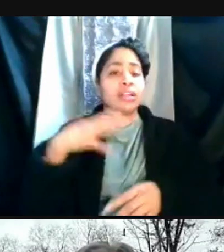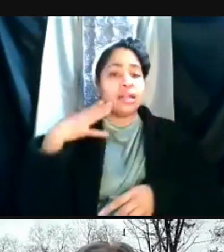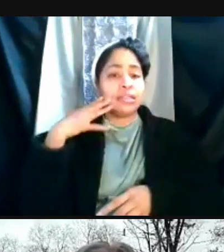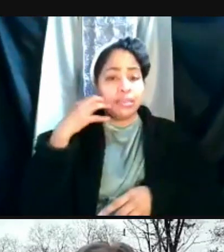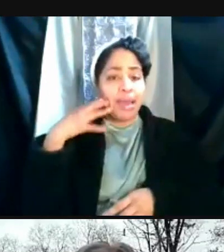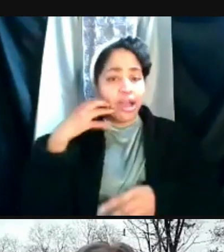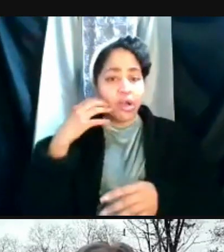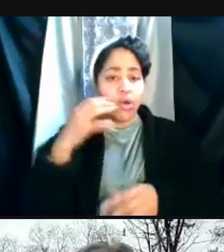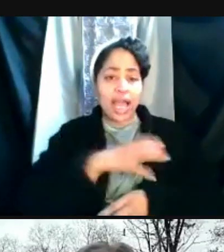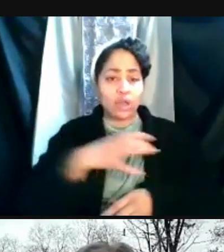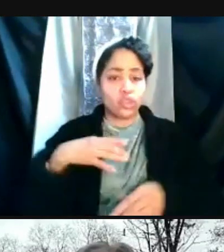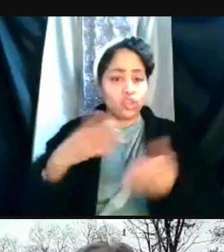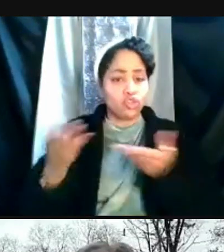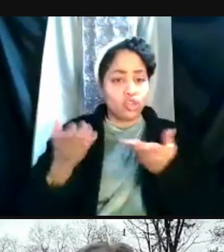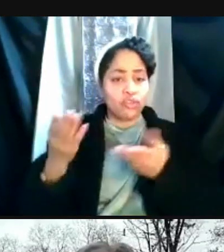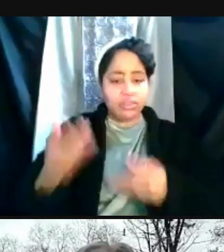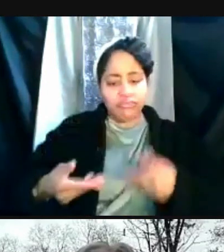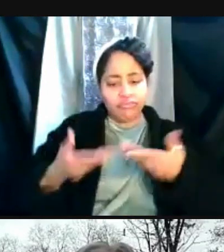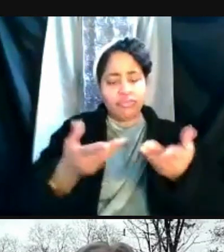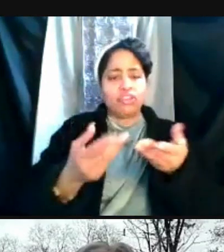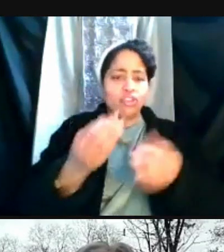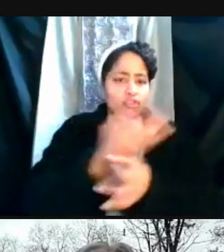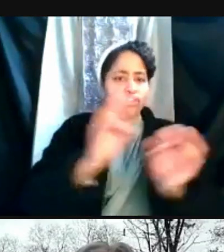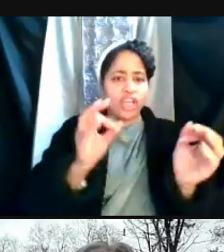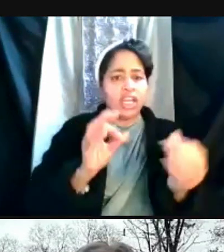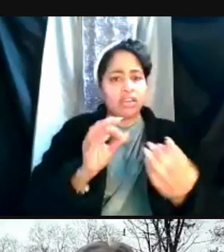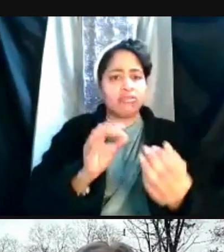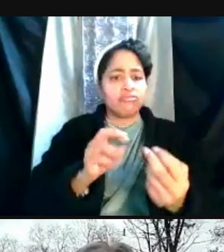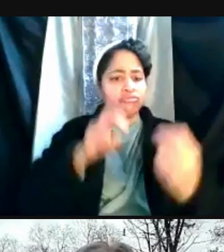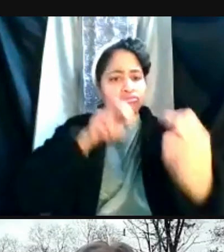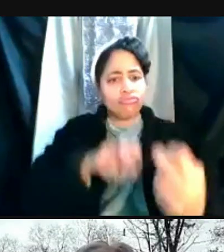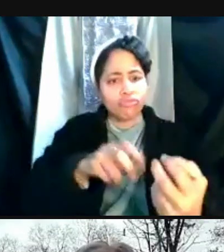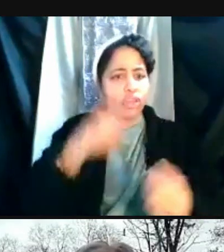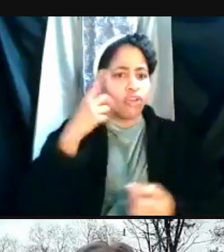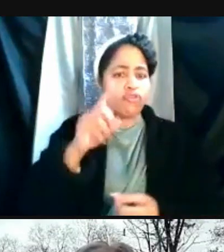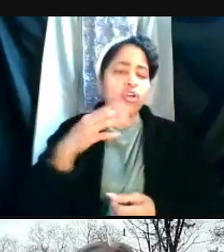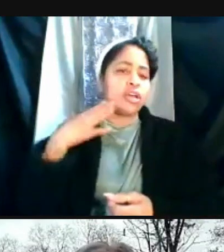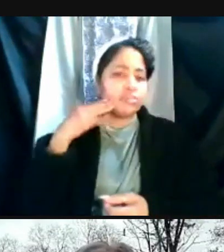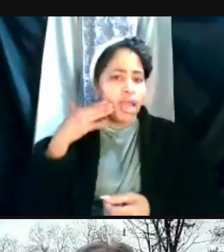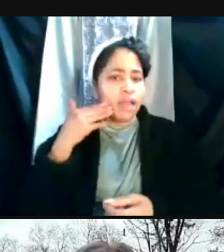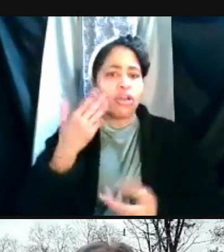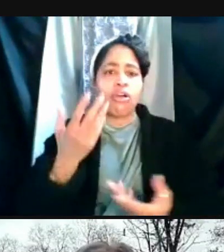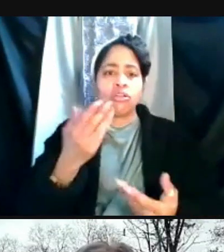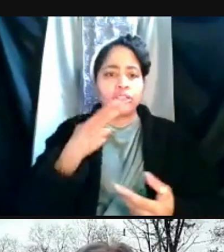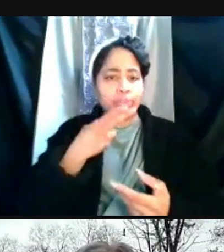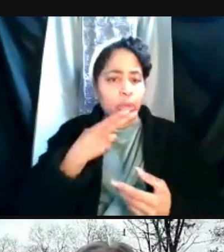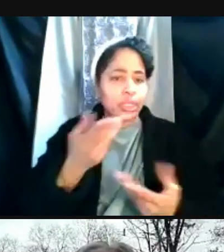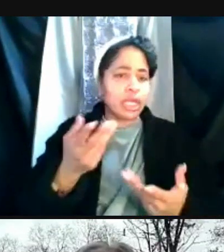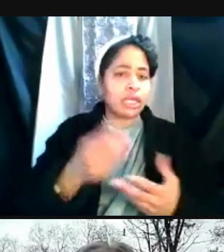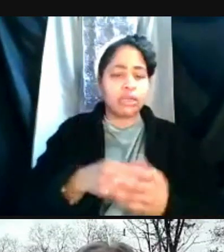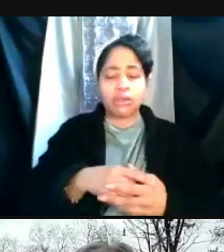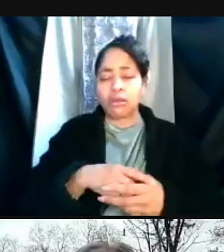They provide free consultation on tobacco cessation of vaping, smoking, faculty staff, and of course